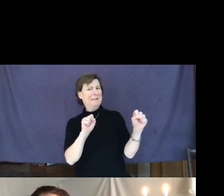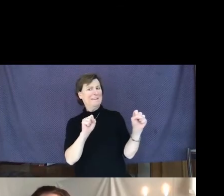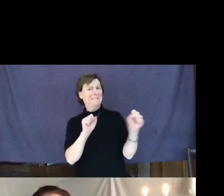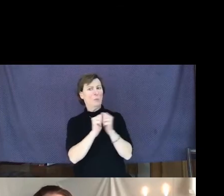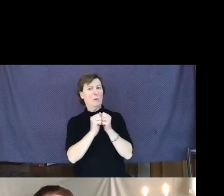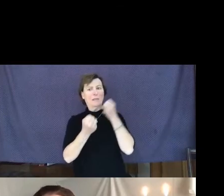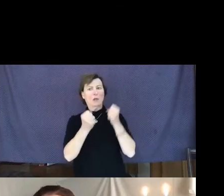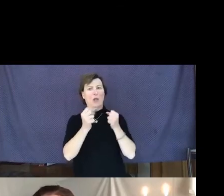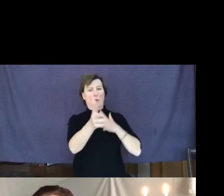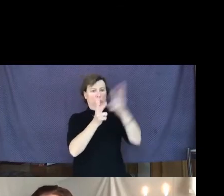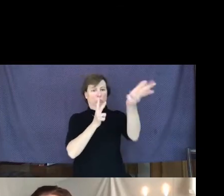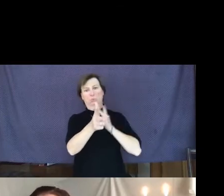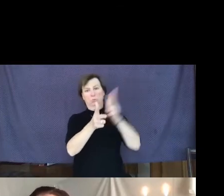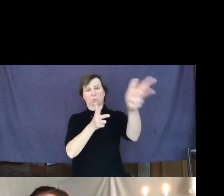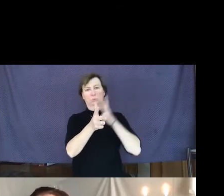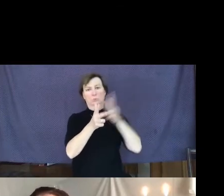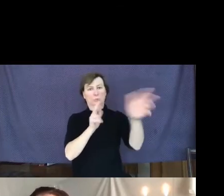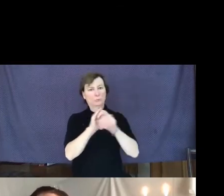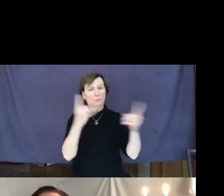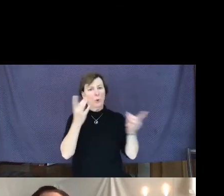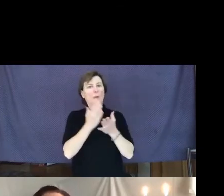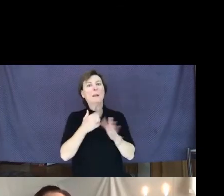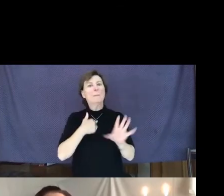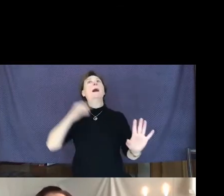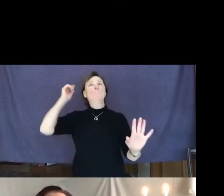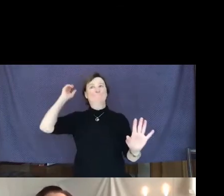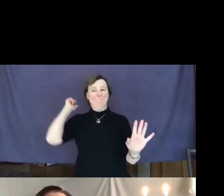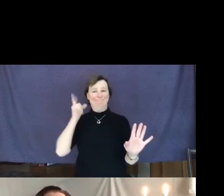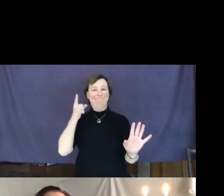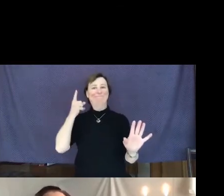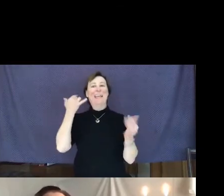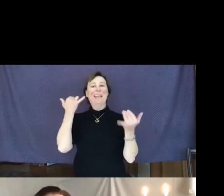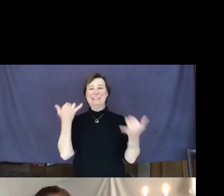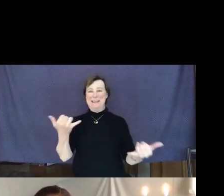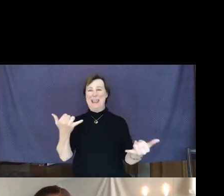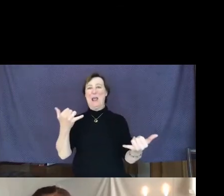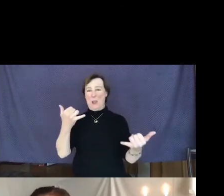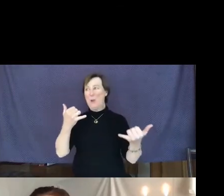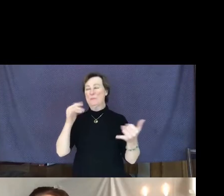no one was stopping, so I thought, "Ah, this is karma